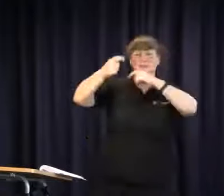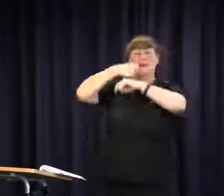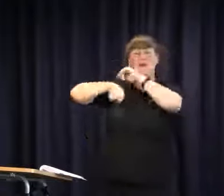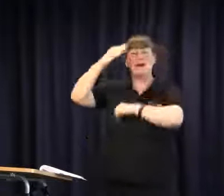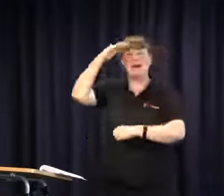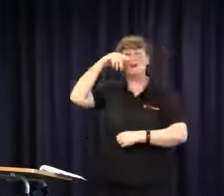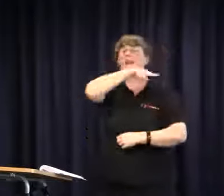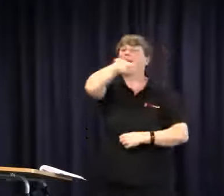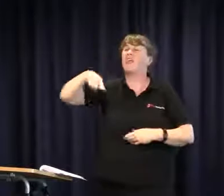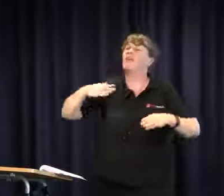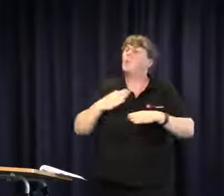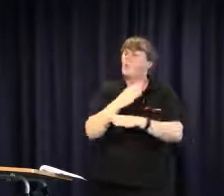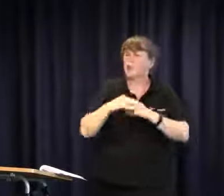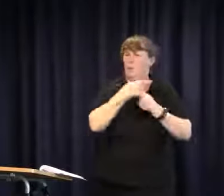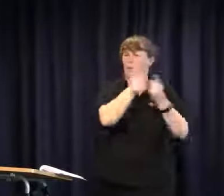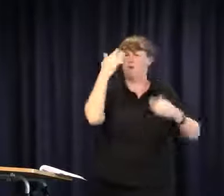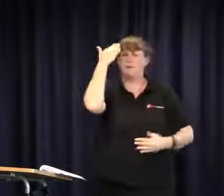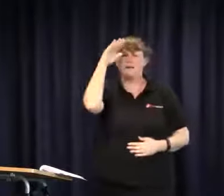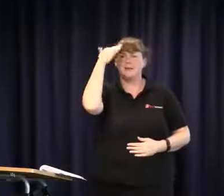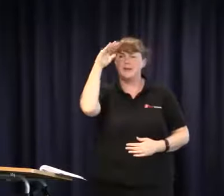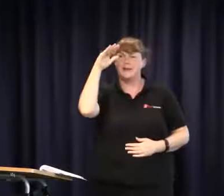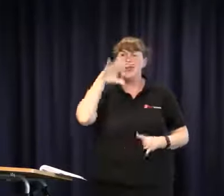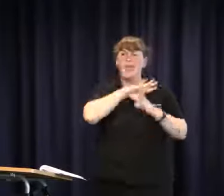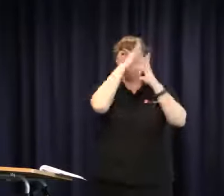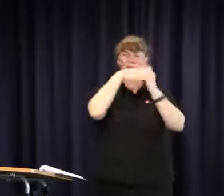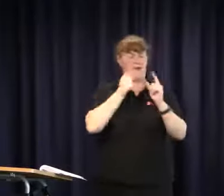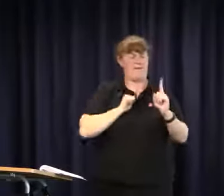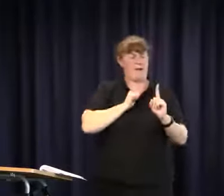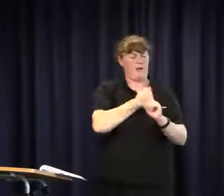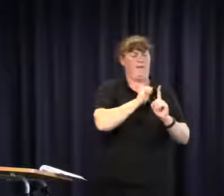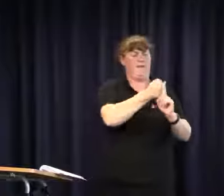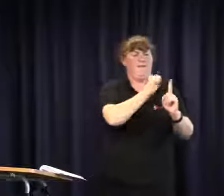because those deaf children will become adults and be serviced by Vicdeaf later on. So everything